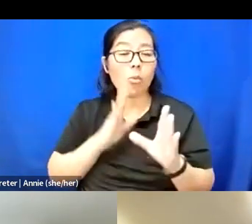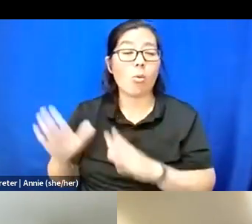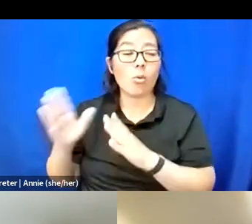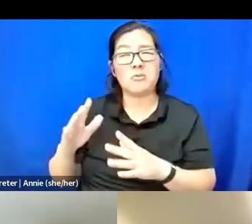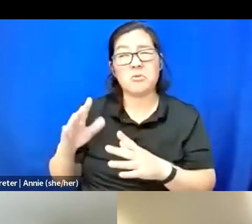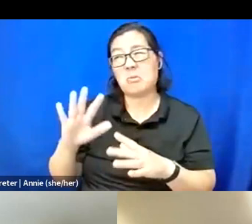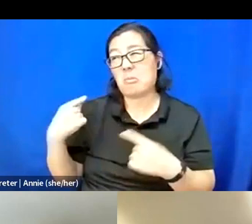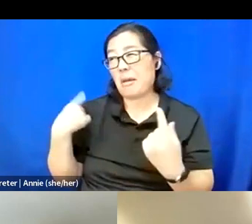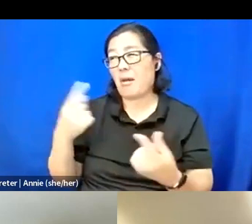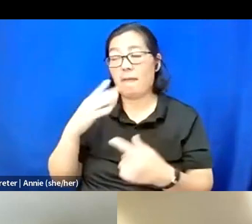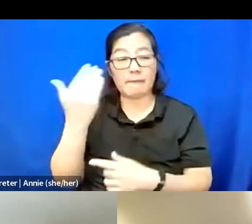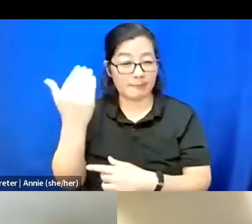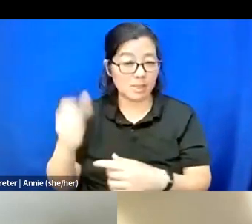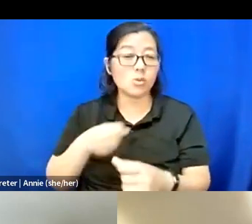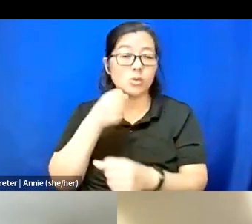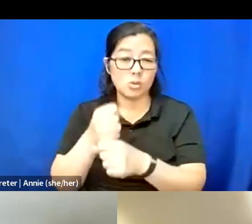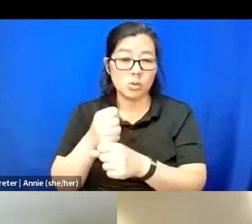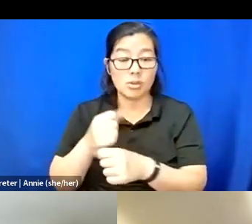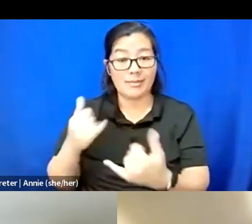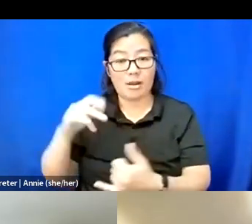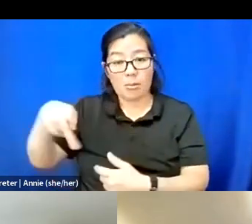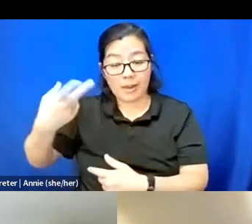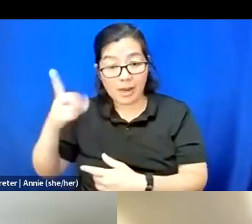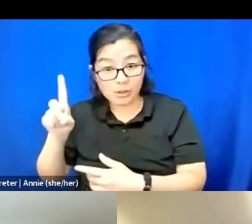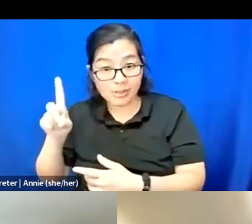and I'm a current PhD student in the Department of Gender Studies at UCLA.